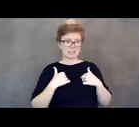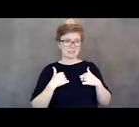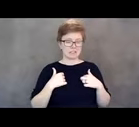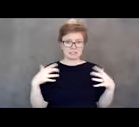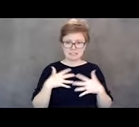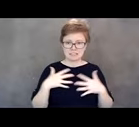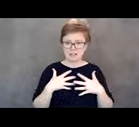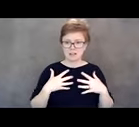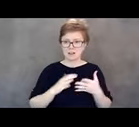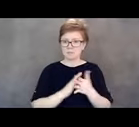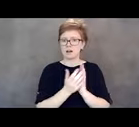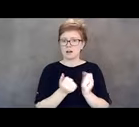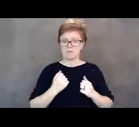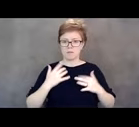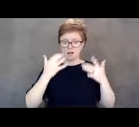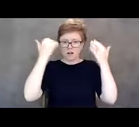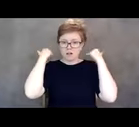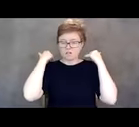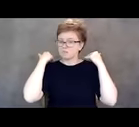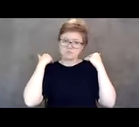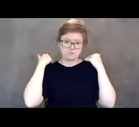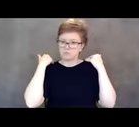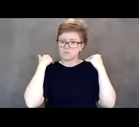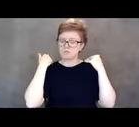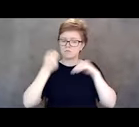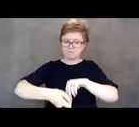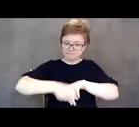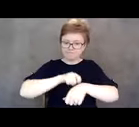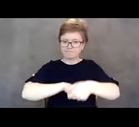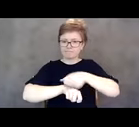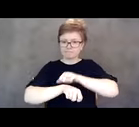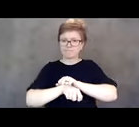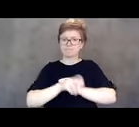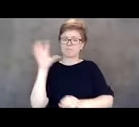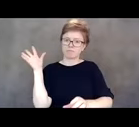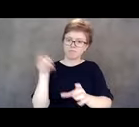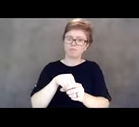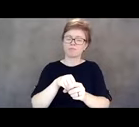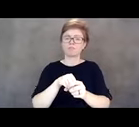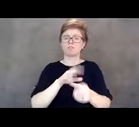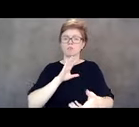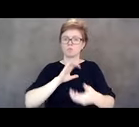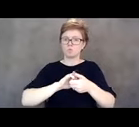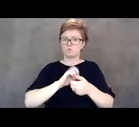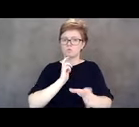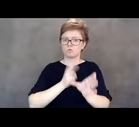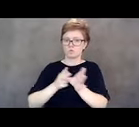we stepped up, and we joined the powerful key partners that were mentioned. We joined other advocates